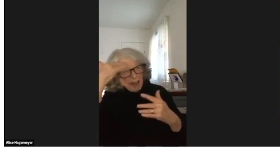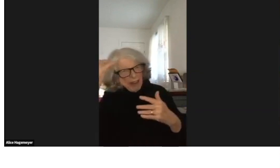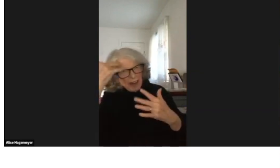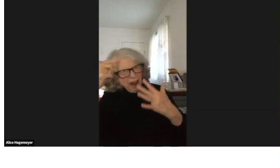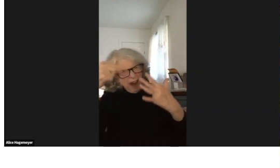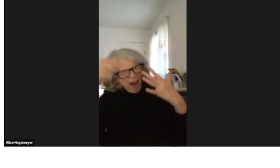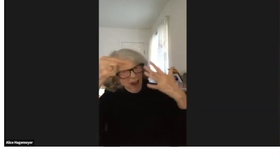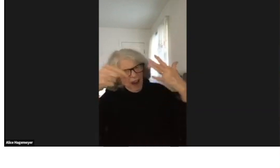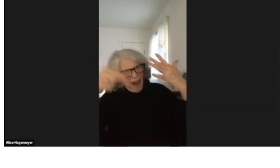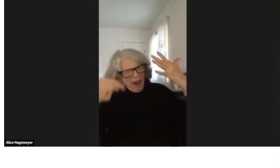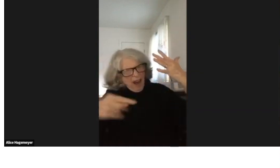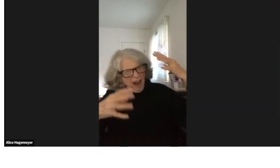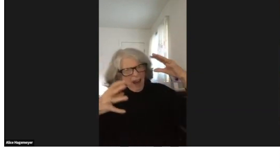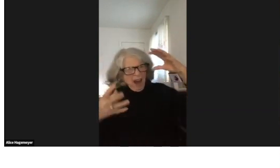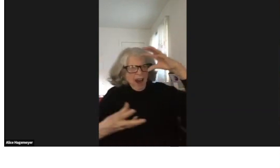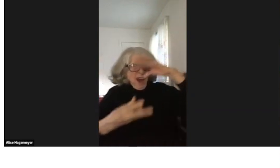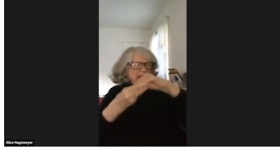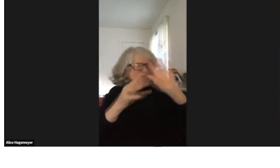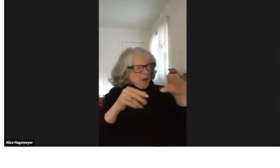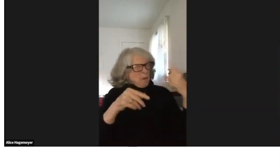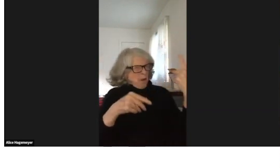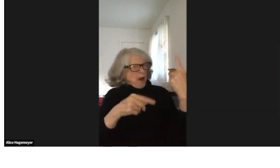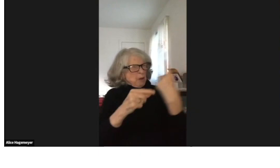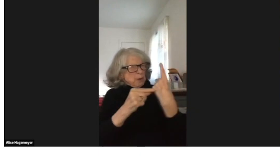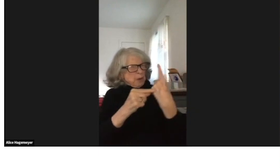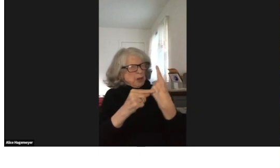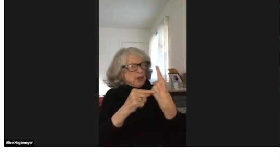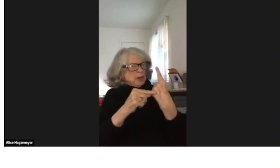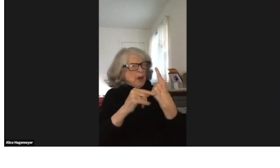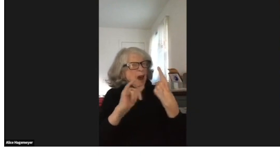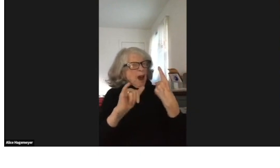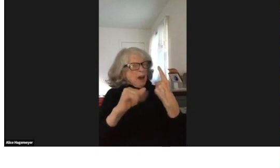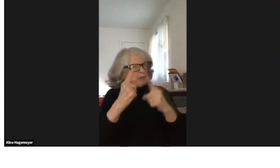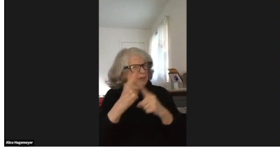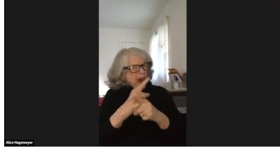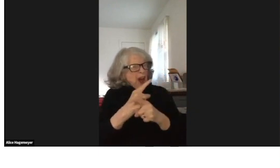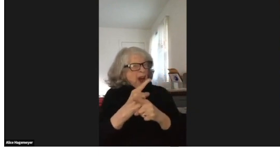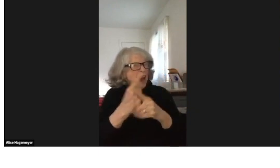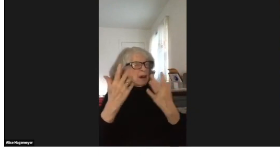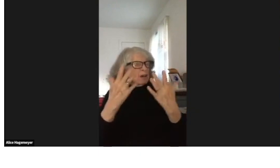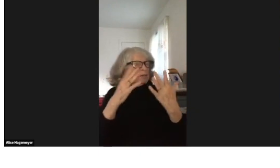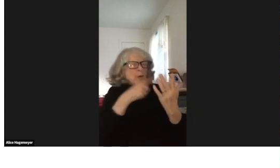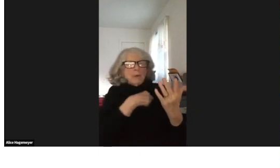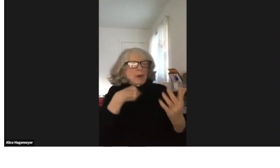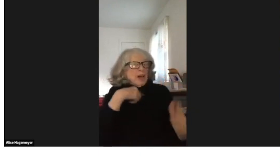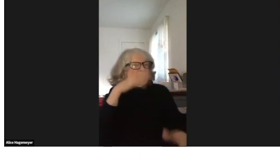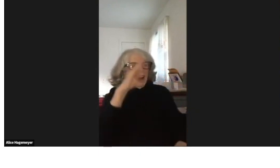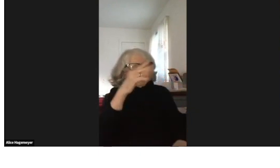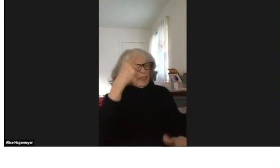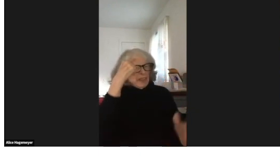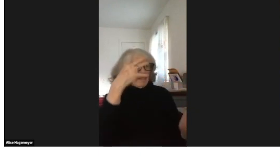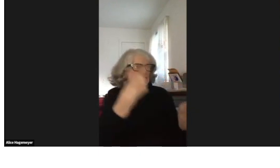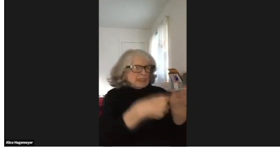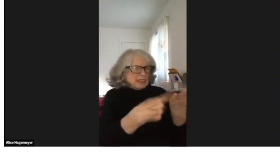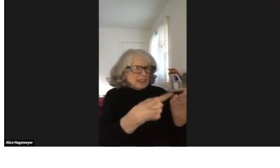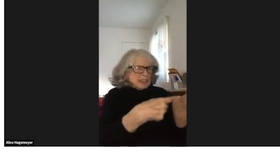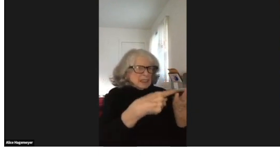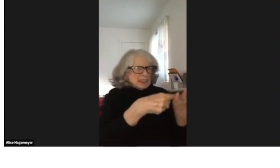What about deaf-blind? Are you forgetting about all of the others? One word incorporates all.